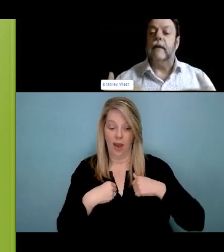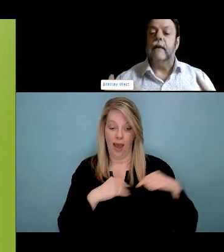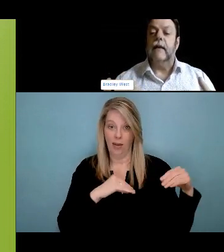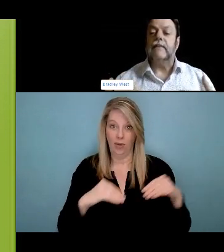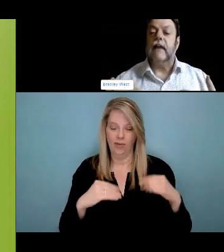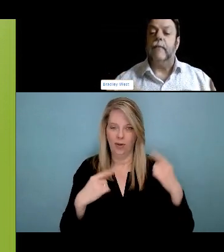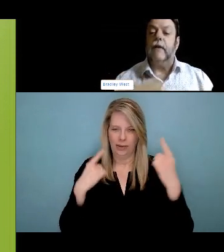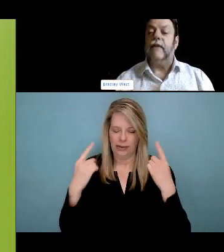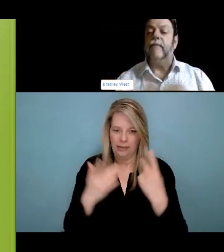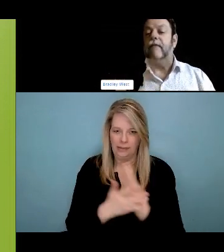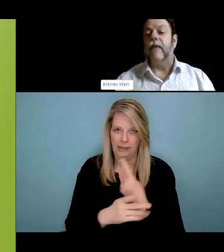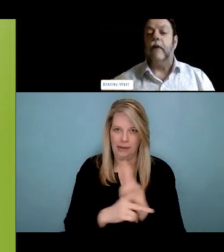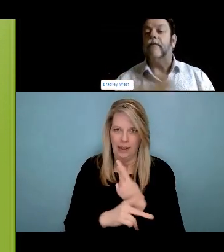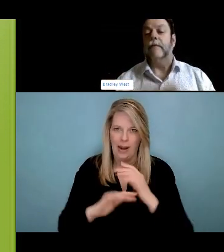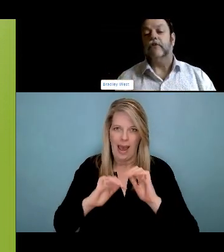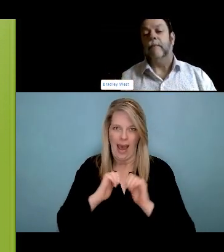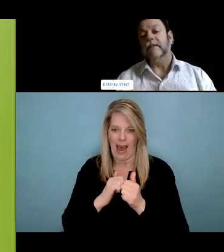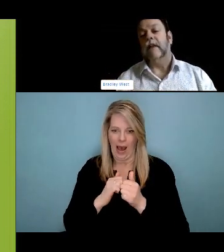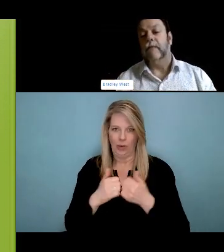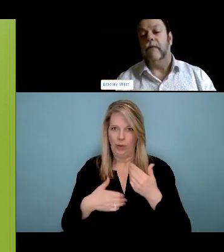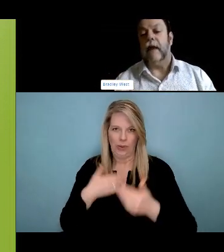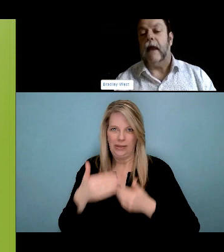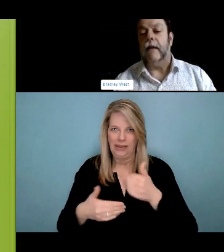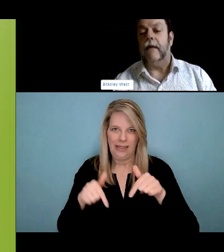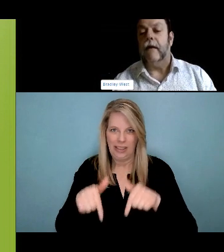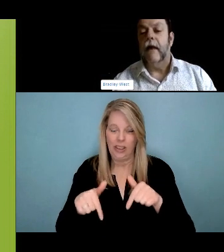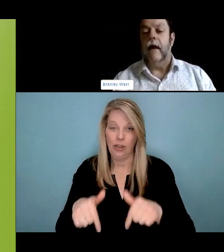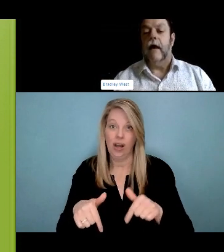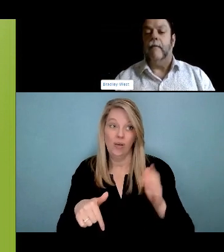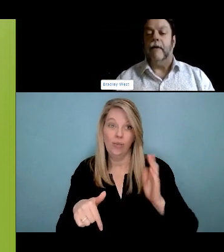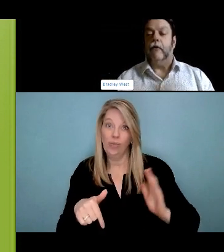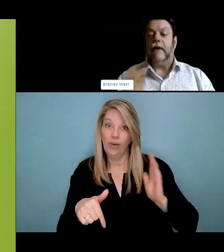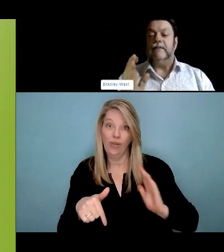have a connection and a beautiful space to read learn who they are just being out there.